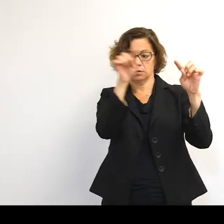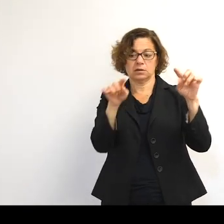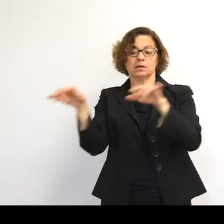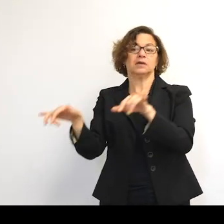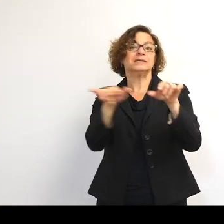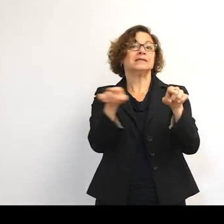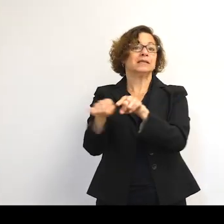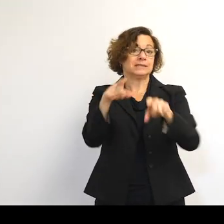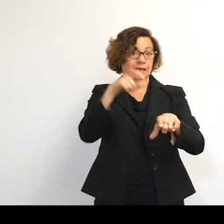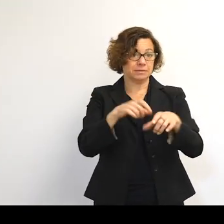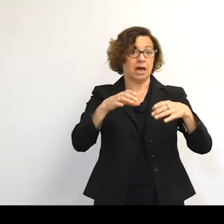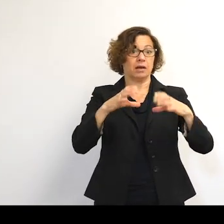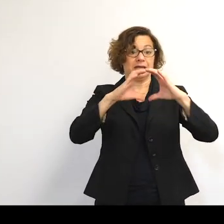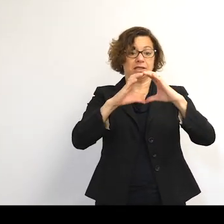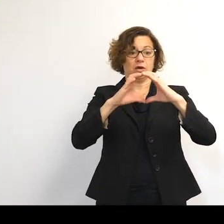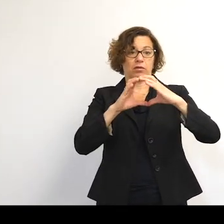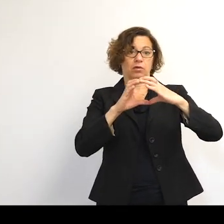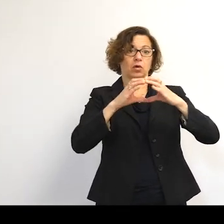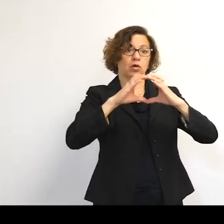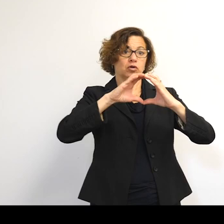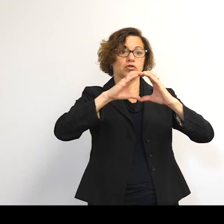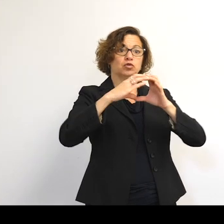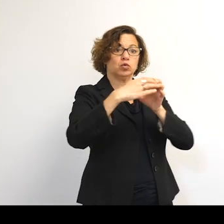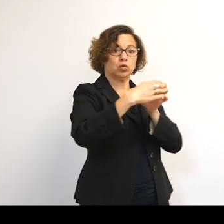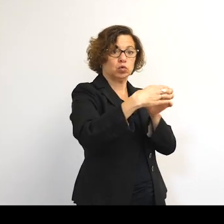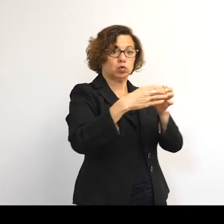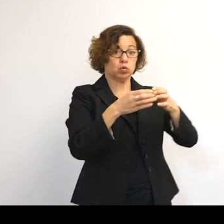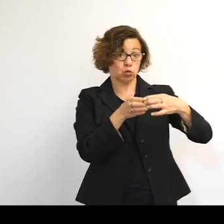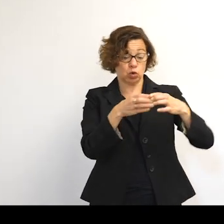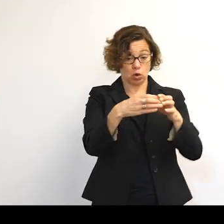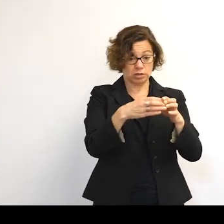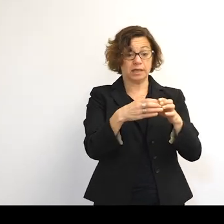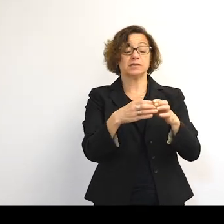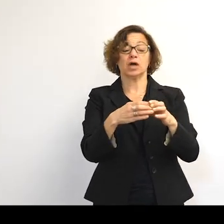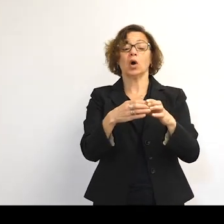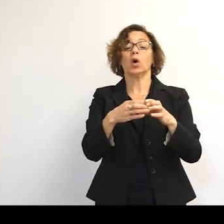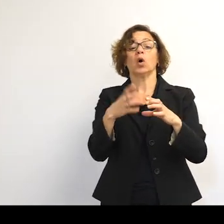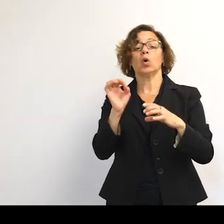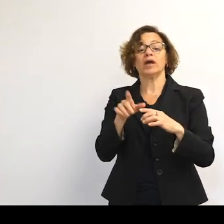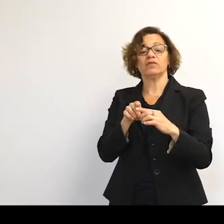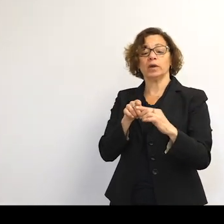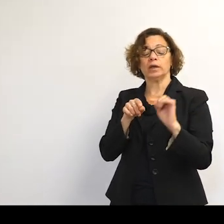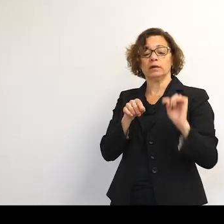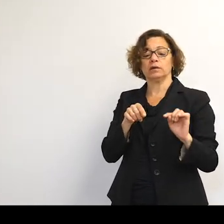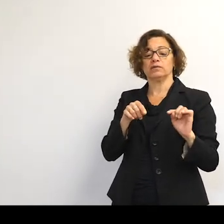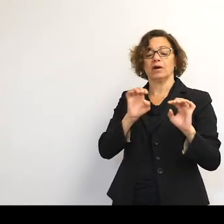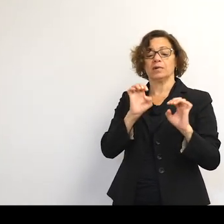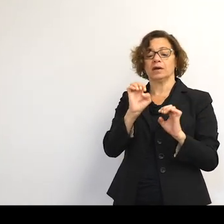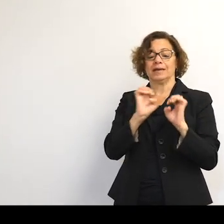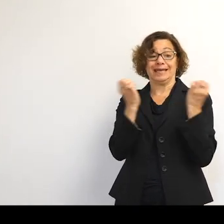This means if we plot this object at the equator from our point of view, looking in the sky, it's still--